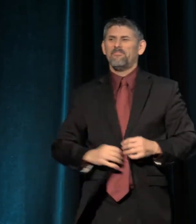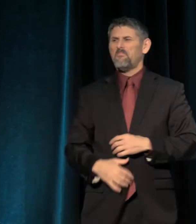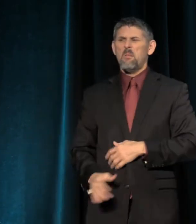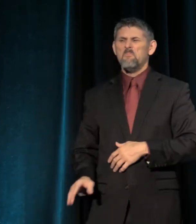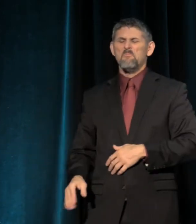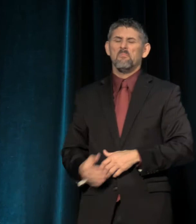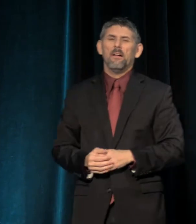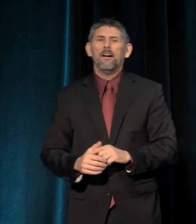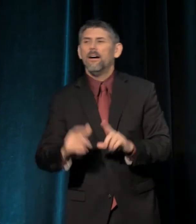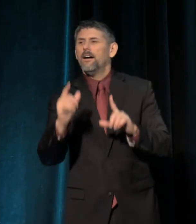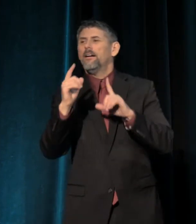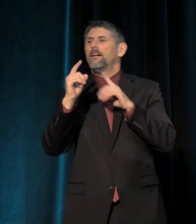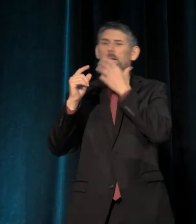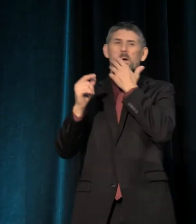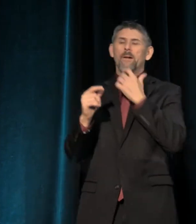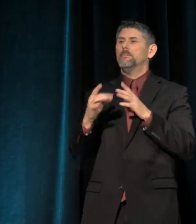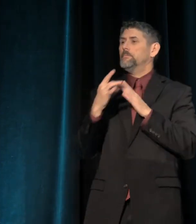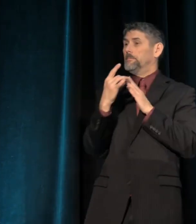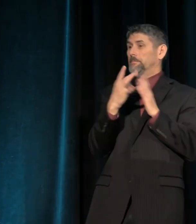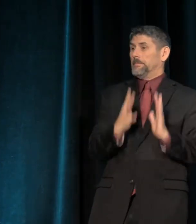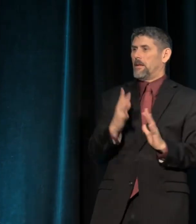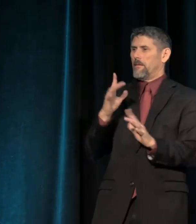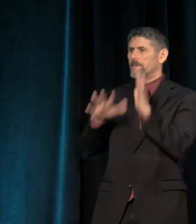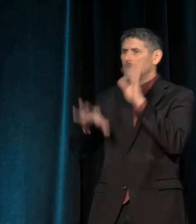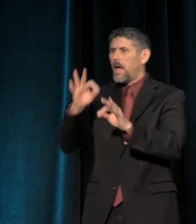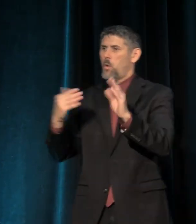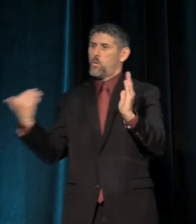And yet leaders find ways, they find new ways every day,